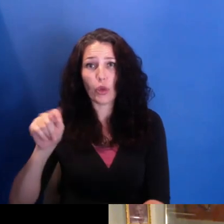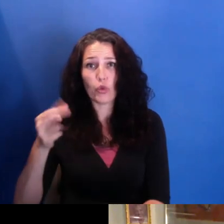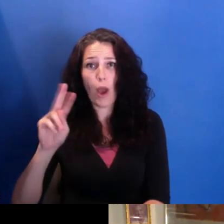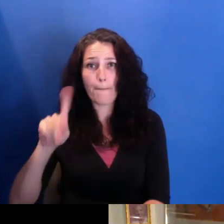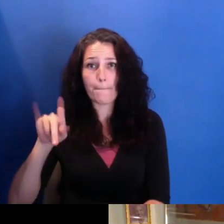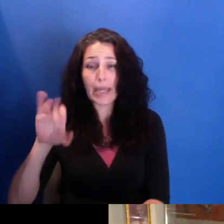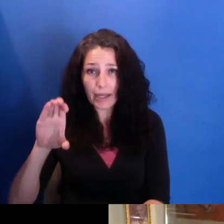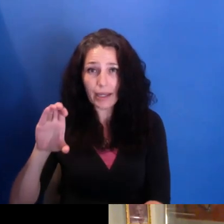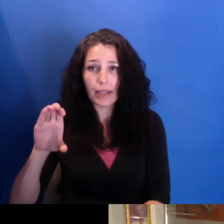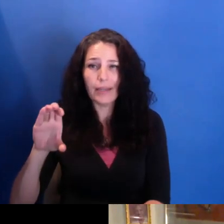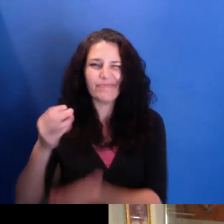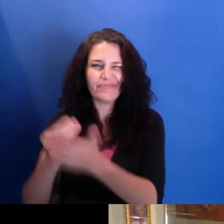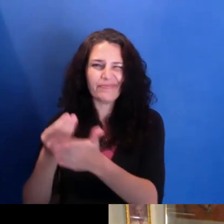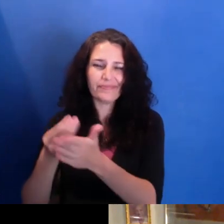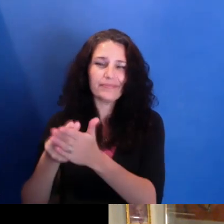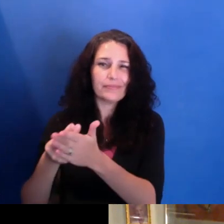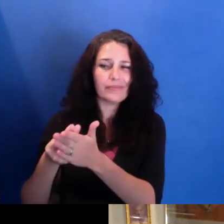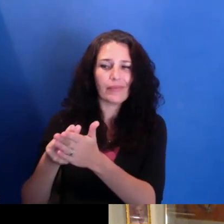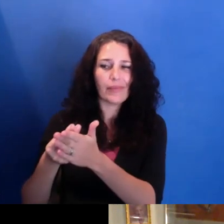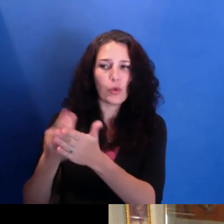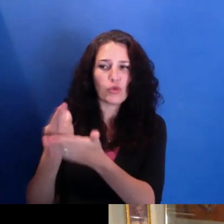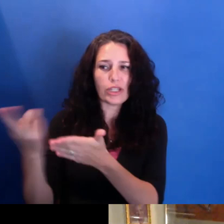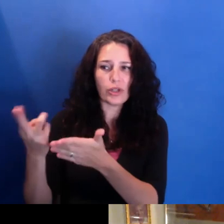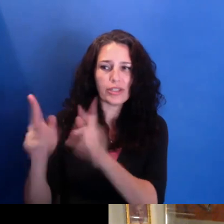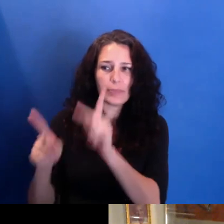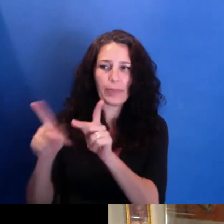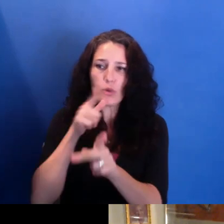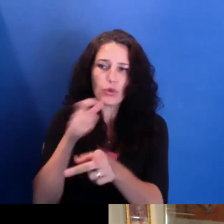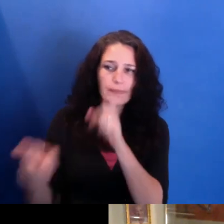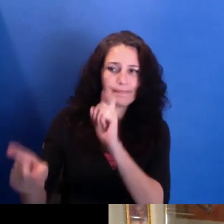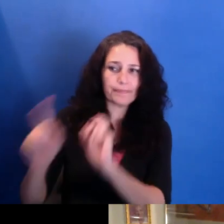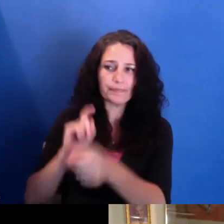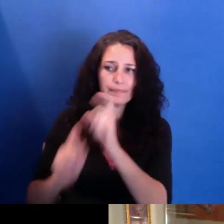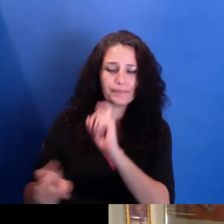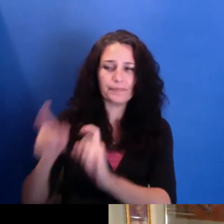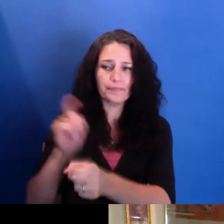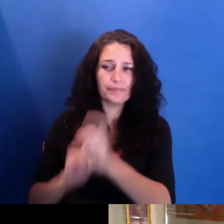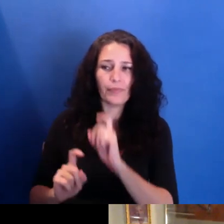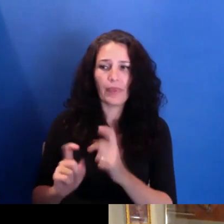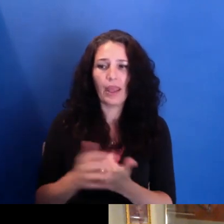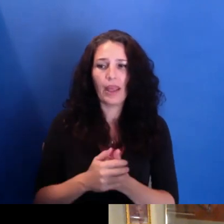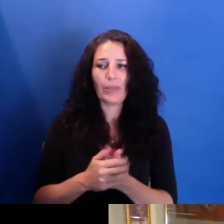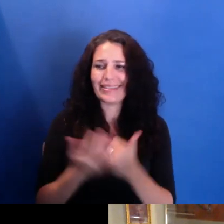But even that becomes, like, a question where we think about, OK, well this is interesting.